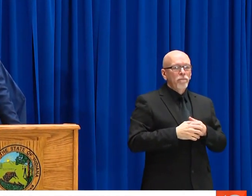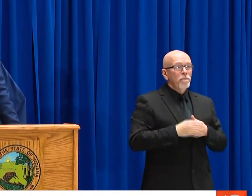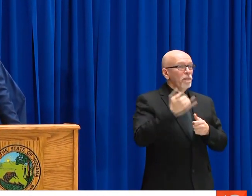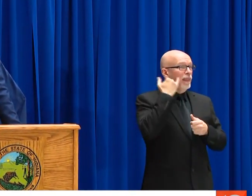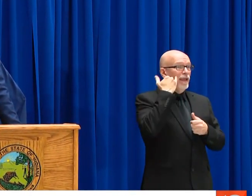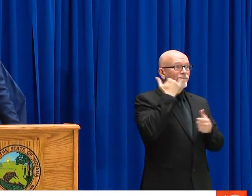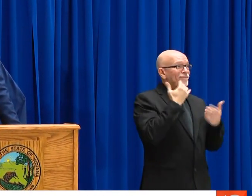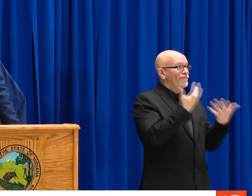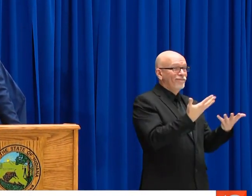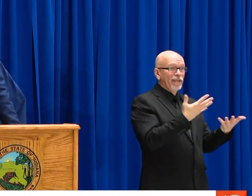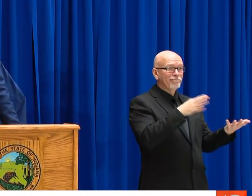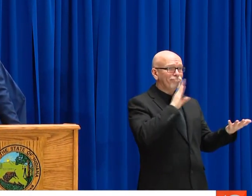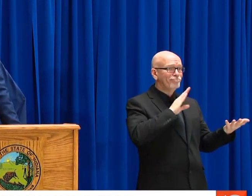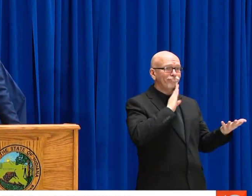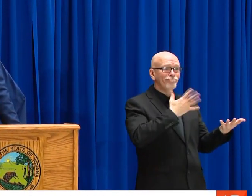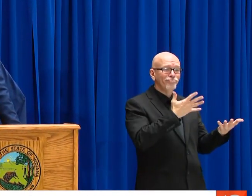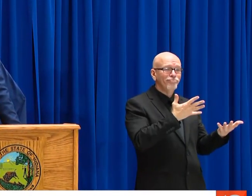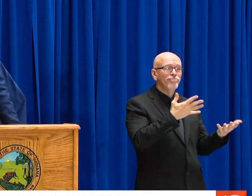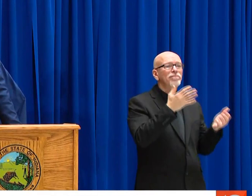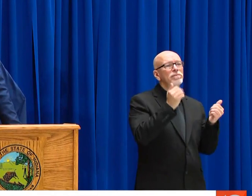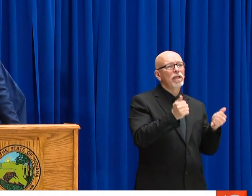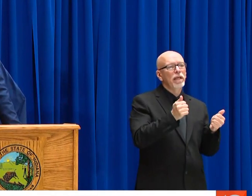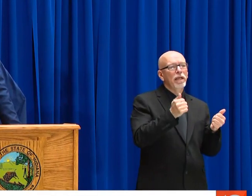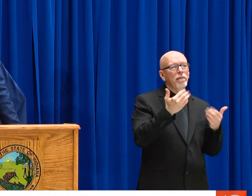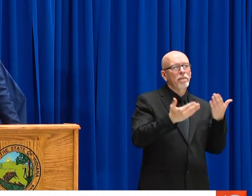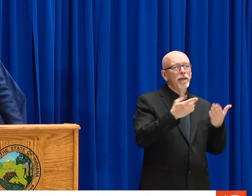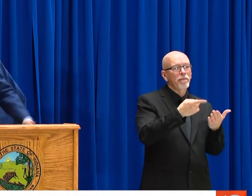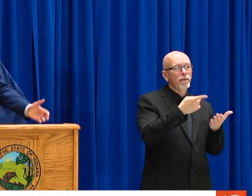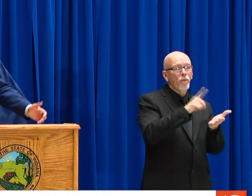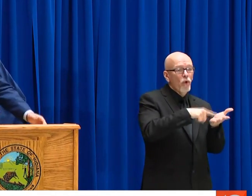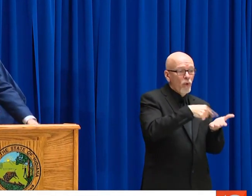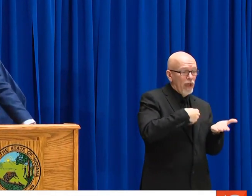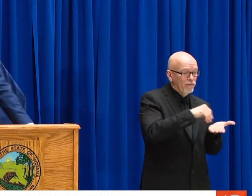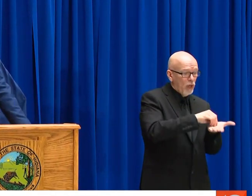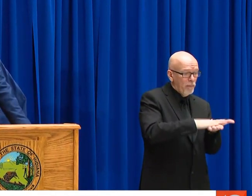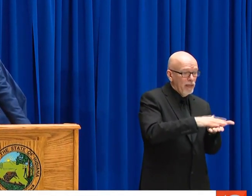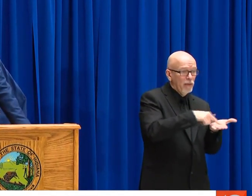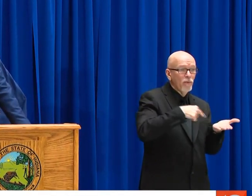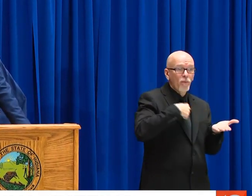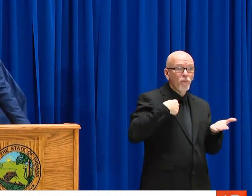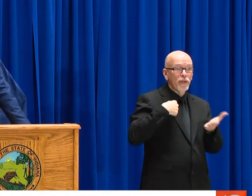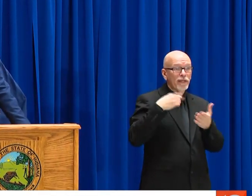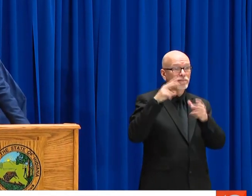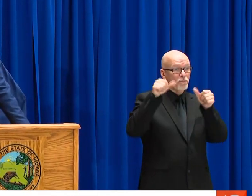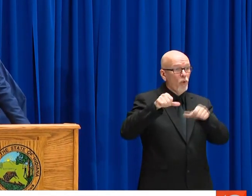GO TO YOUR EMPLOYER AND TRY TO WORK THIS OUT THE INDIANA WAY.